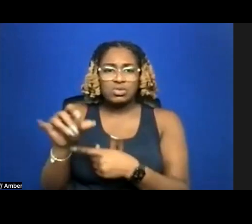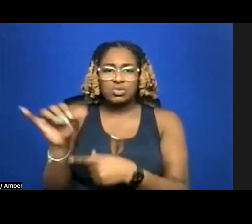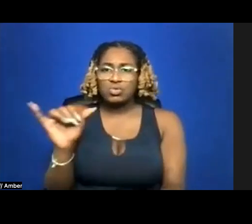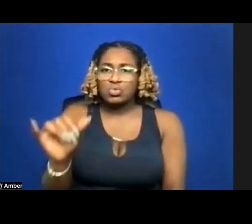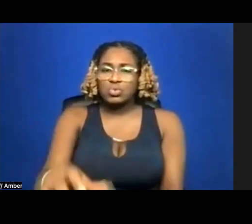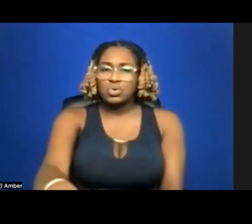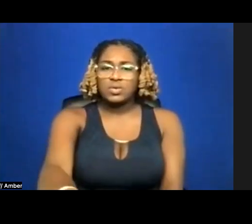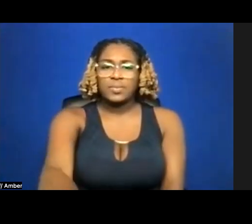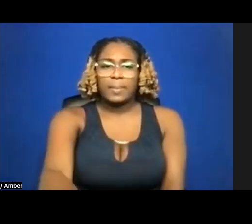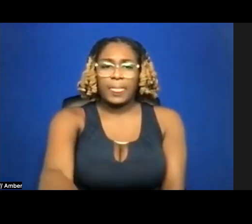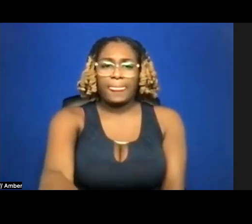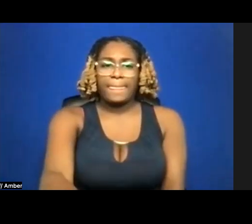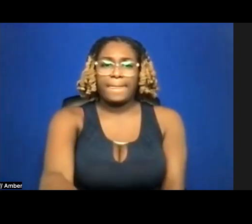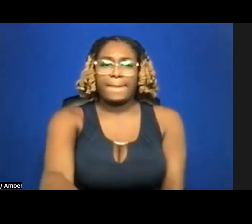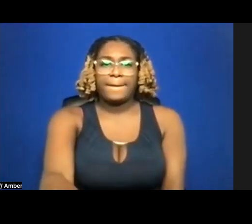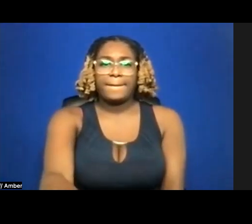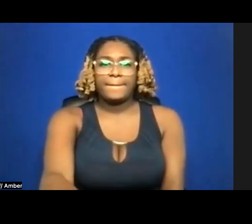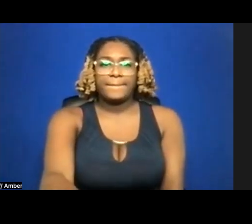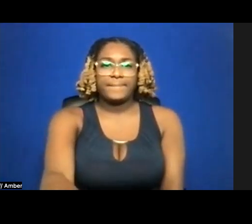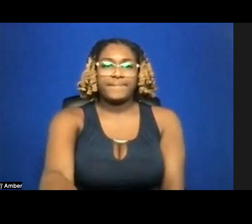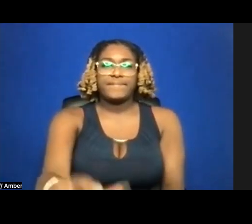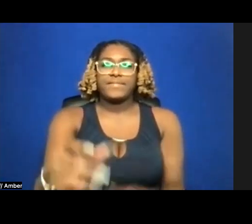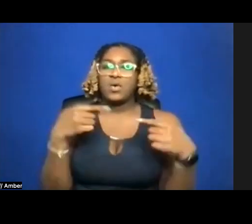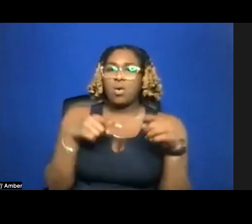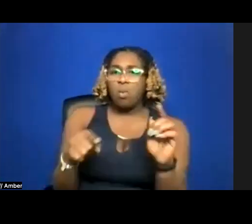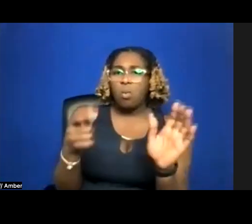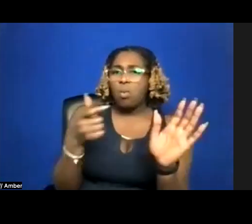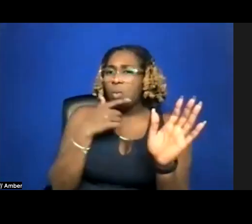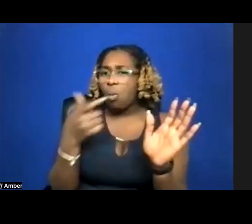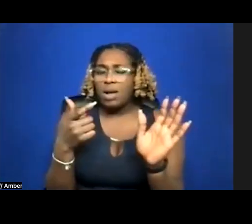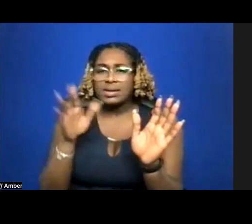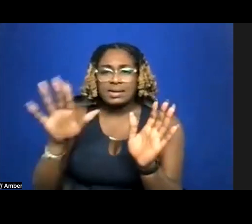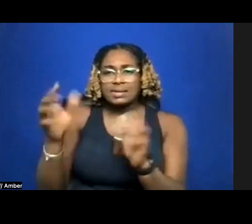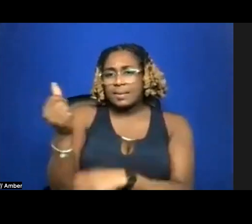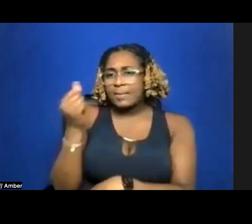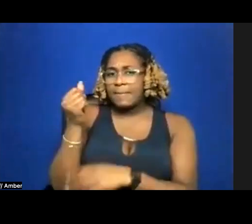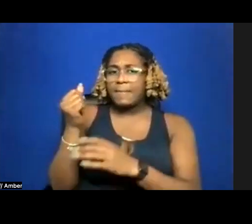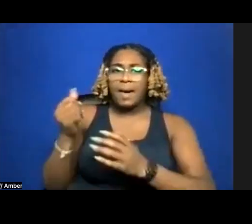Or that while watching the knotted mass of his back lift to chip, I, too,